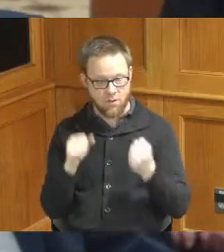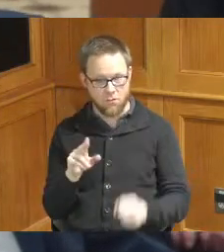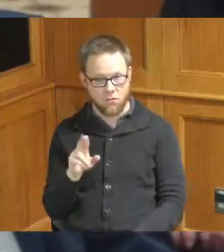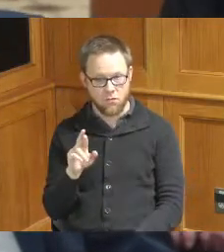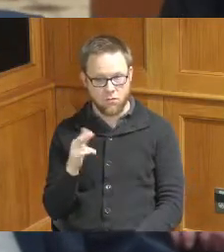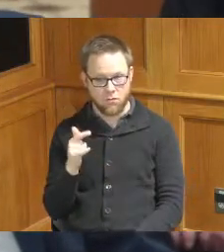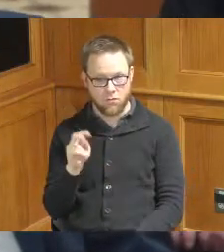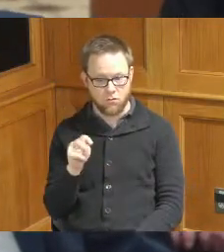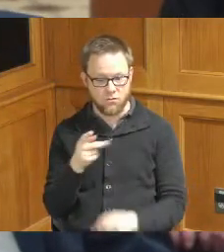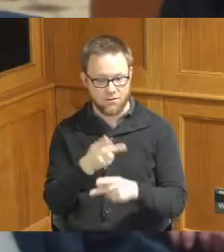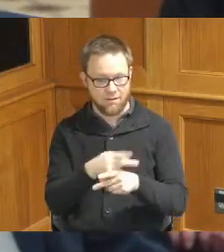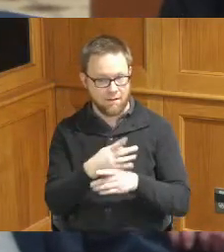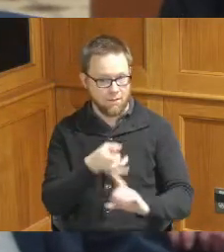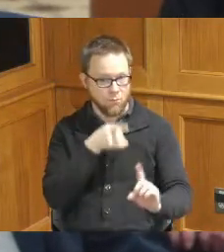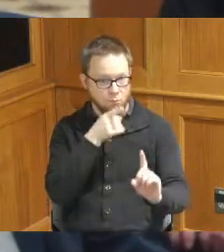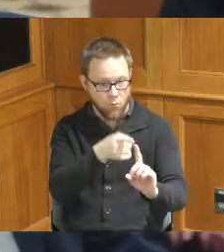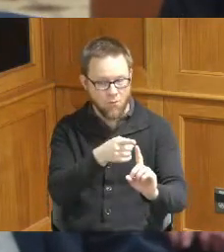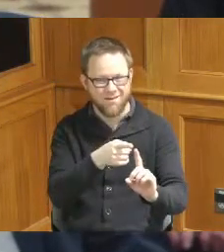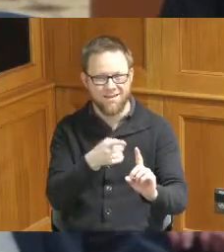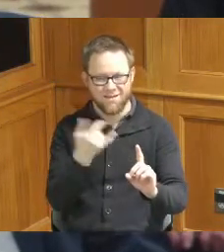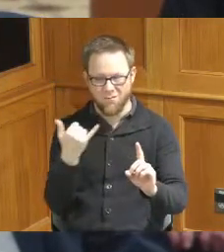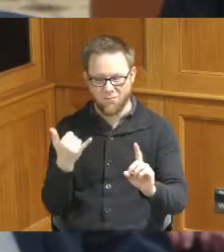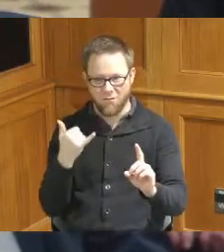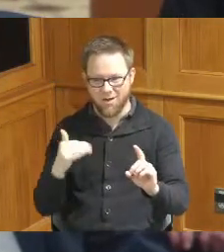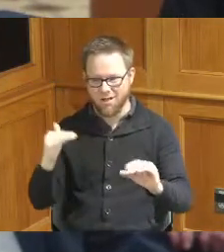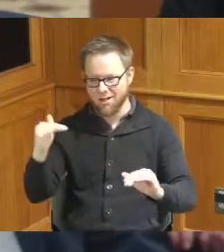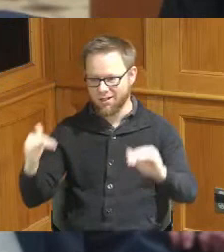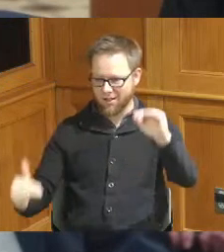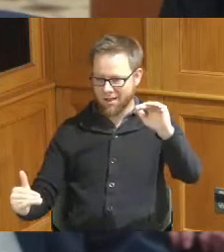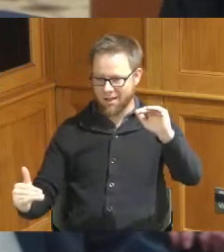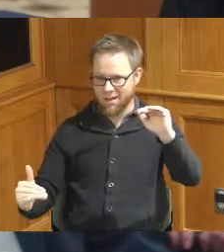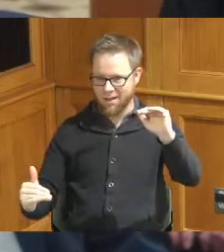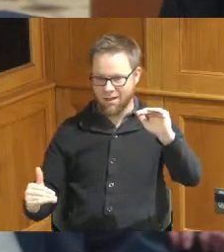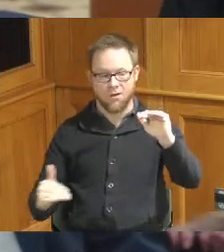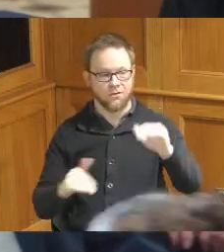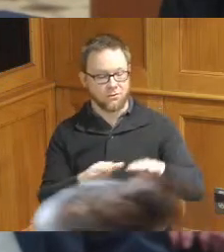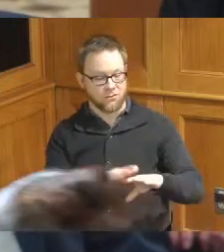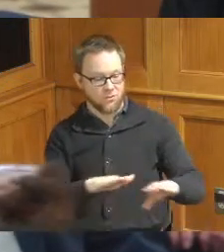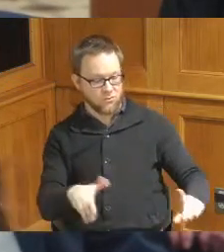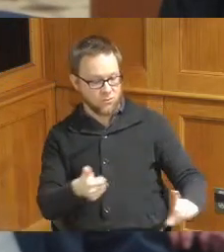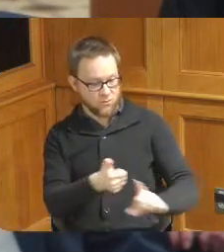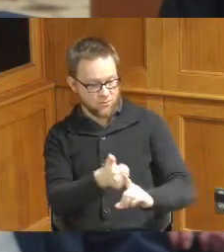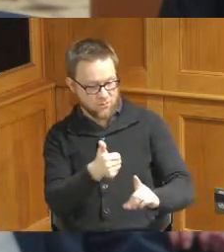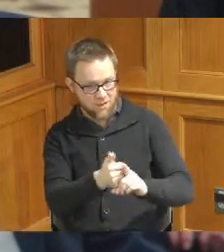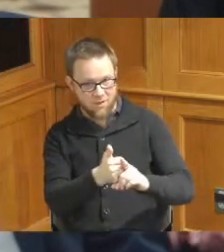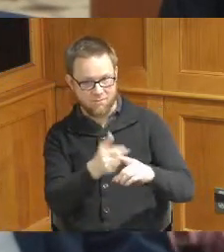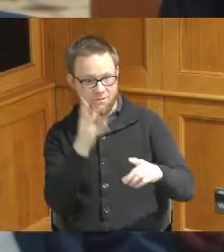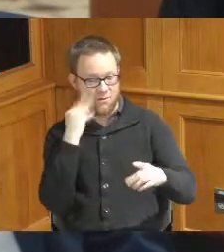intended to cover the gap between those kids who have an emergent situation but don't need to go